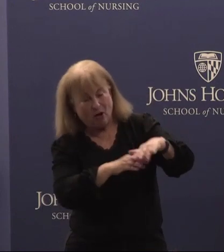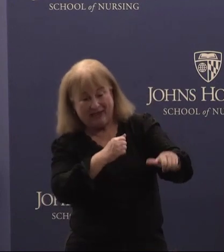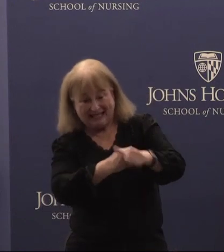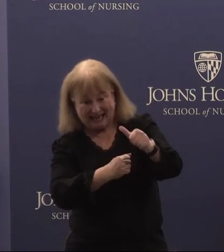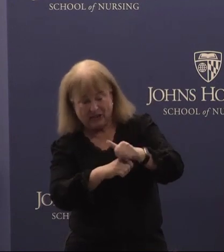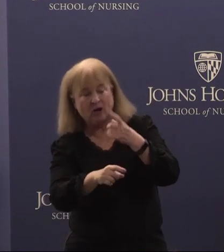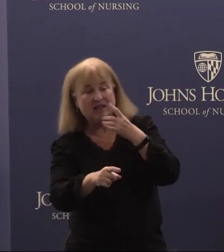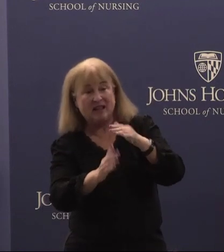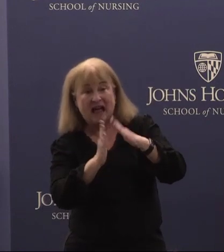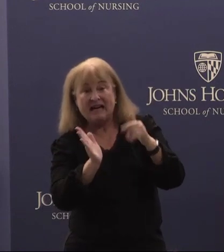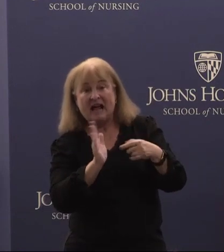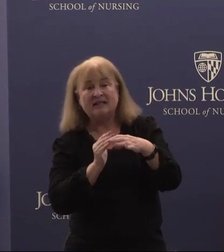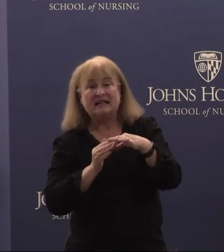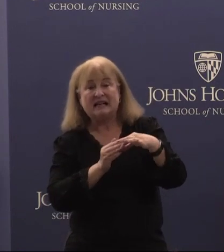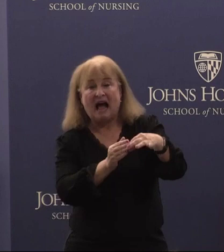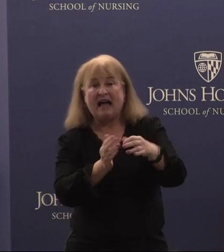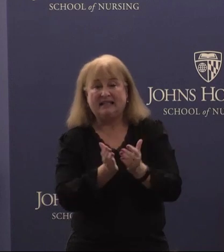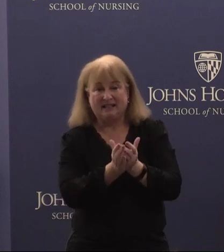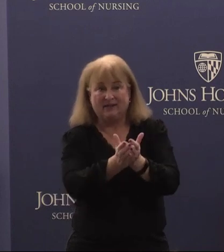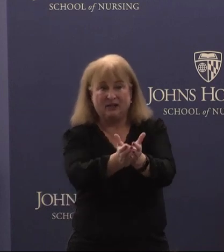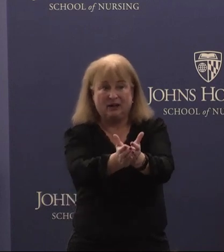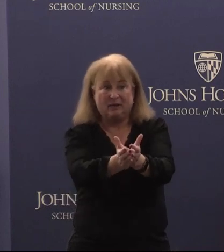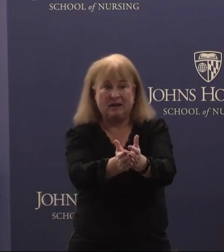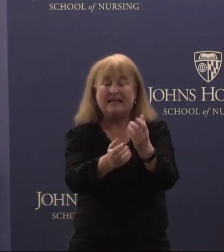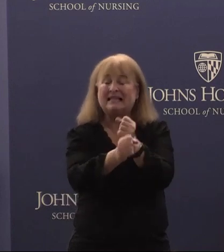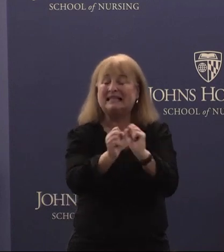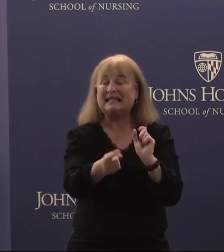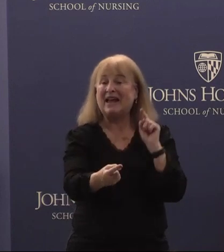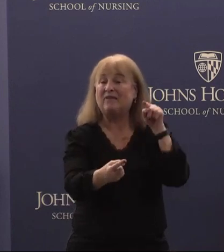helps guide vessels safely into and out of the